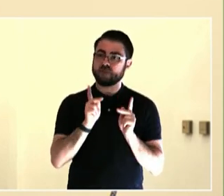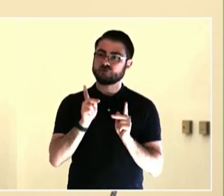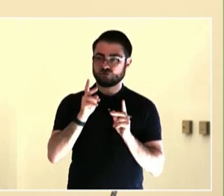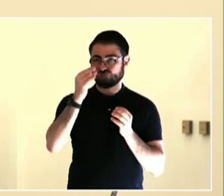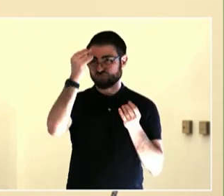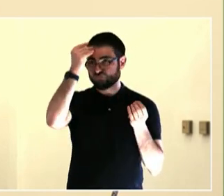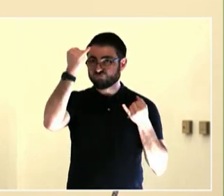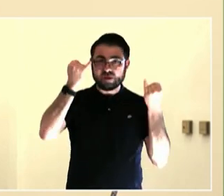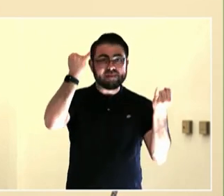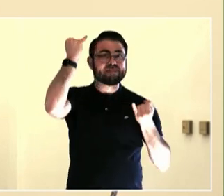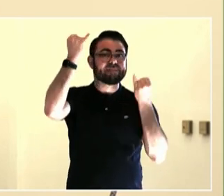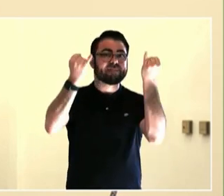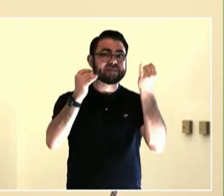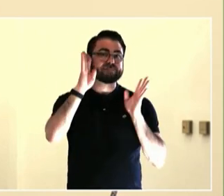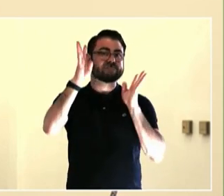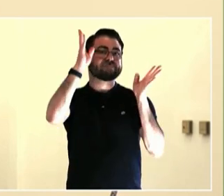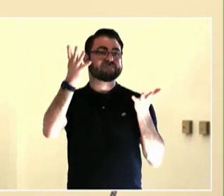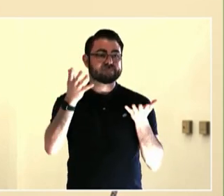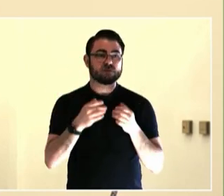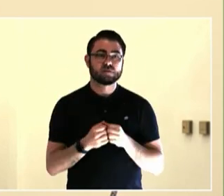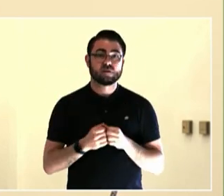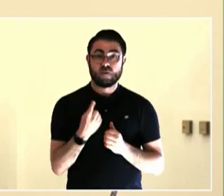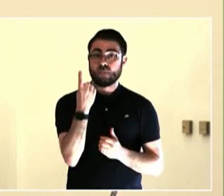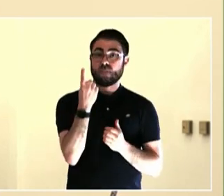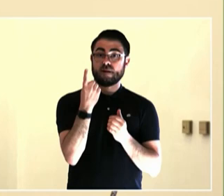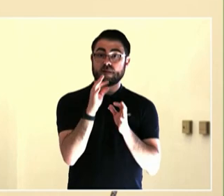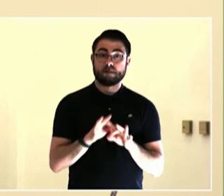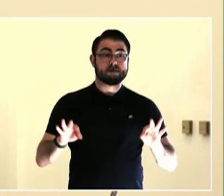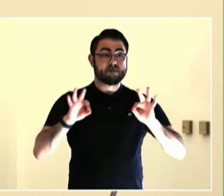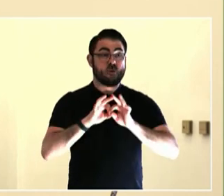11-year-olds at the school I work with.